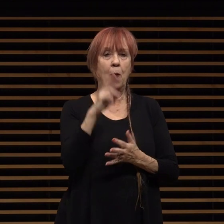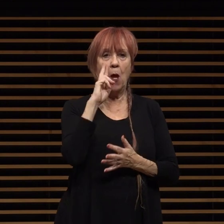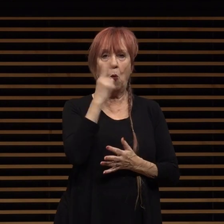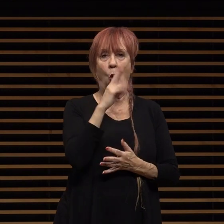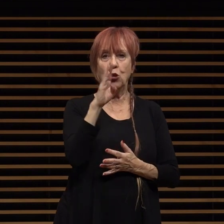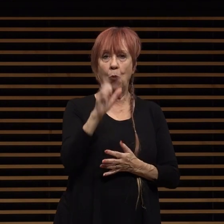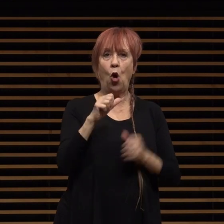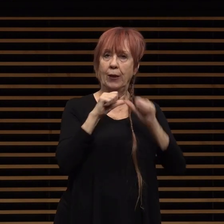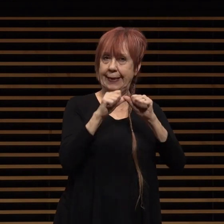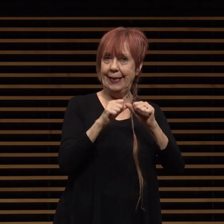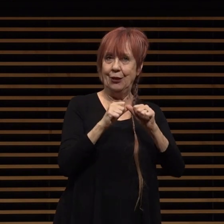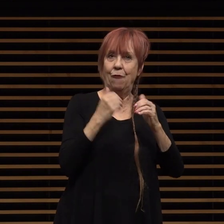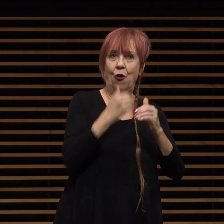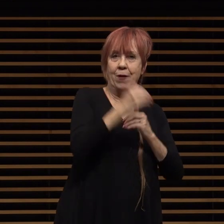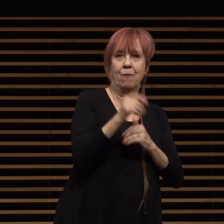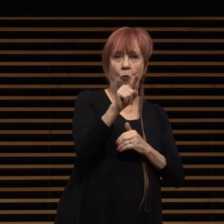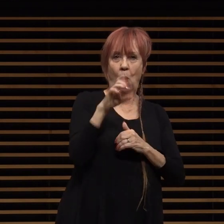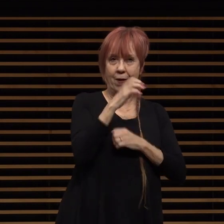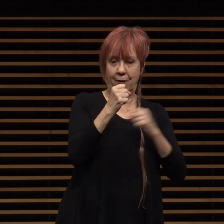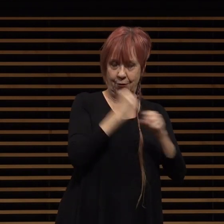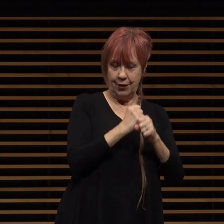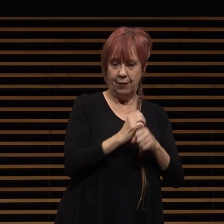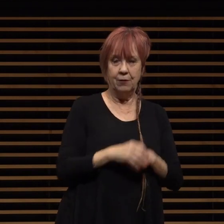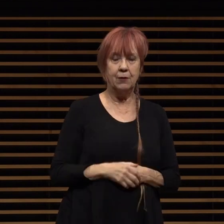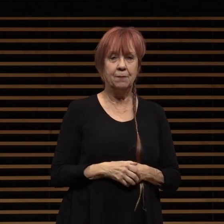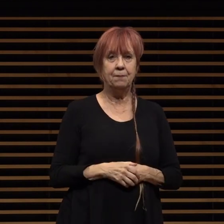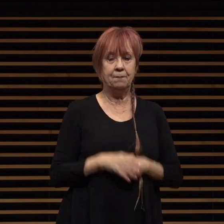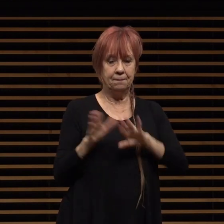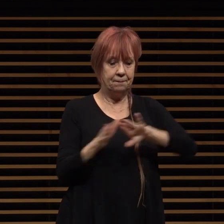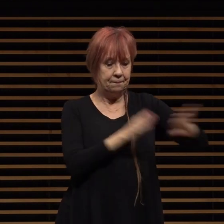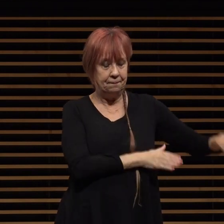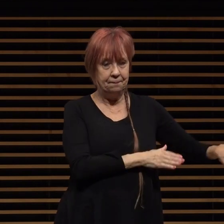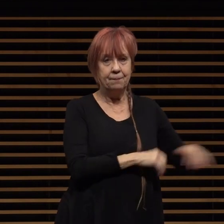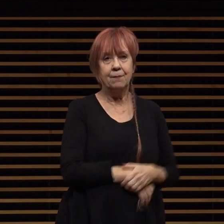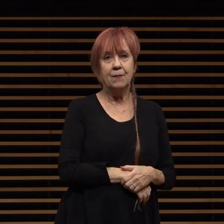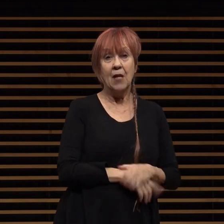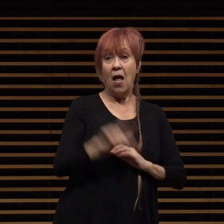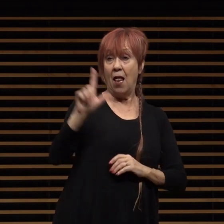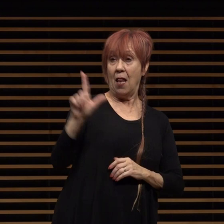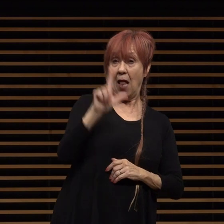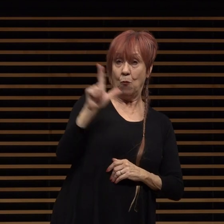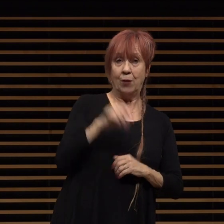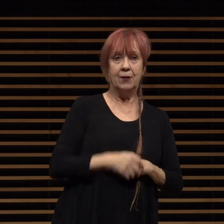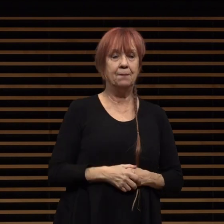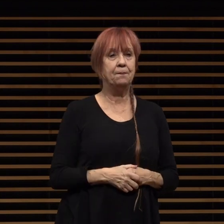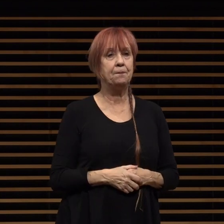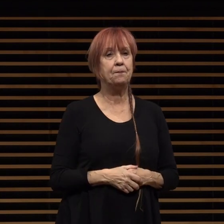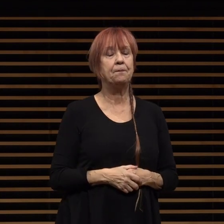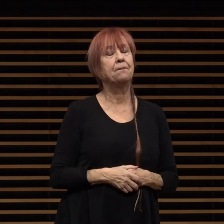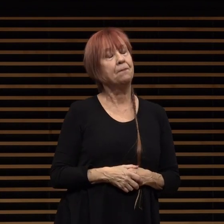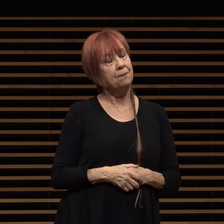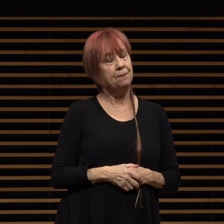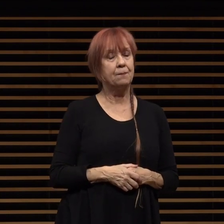of its history let's switch to libraries